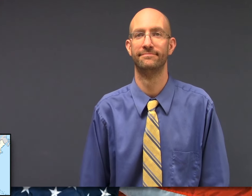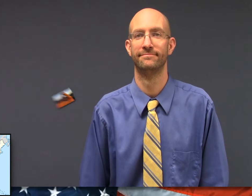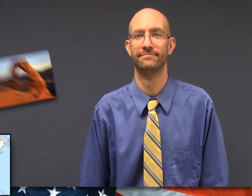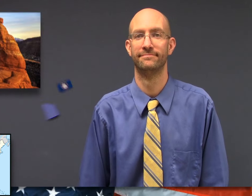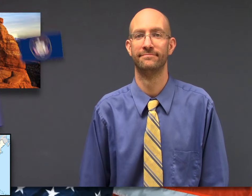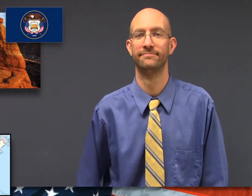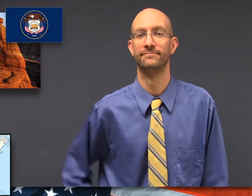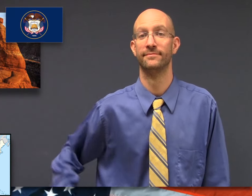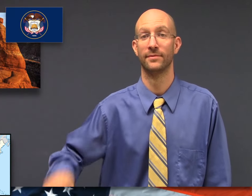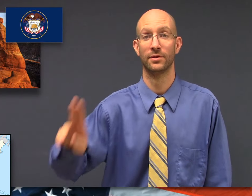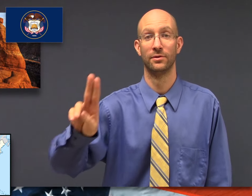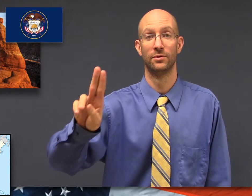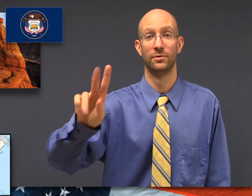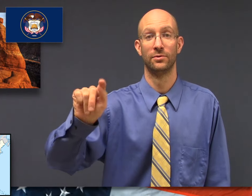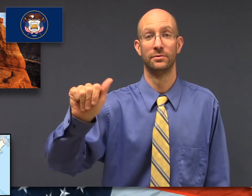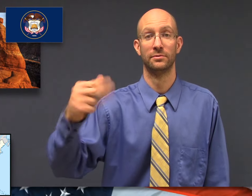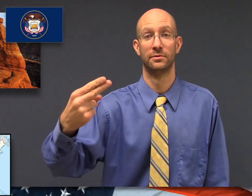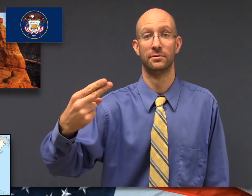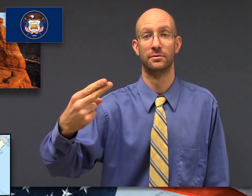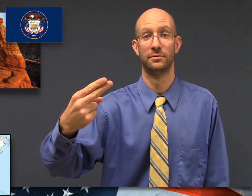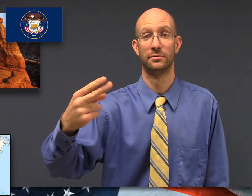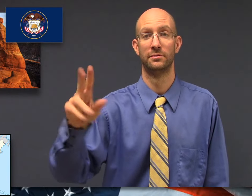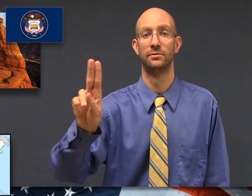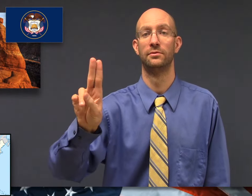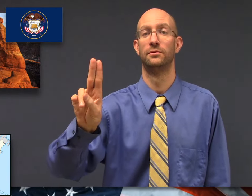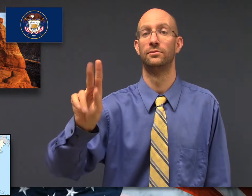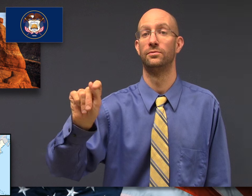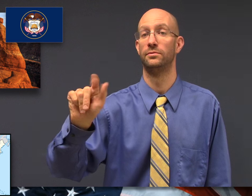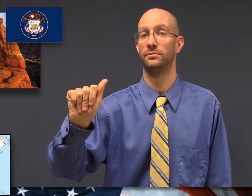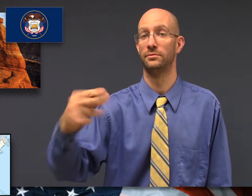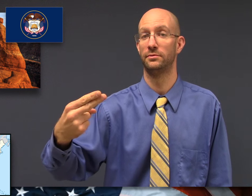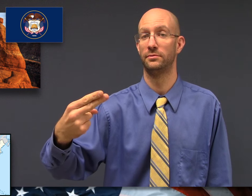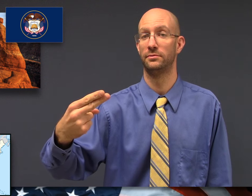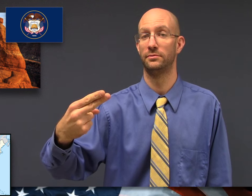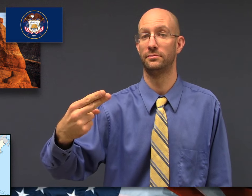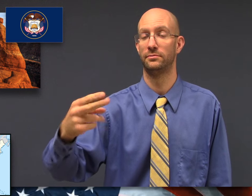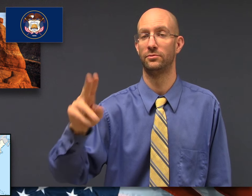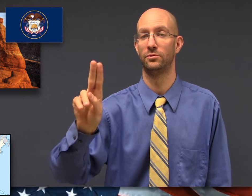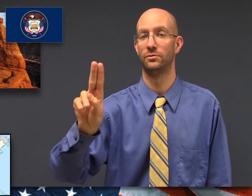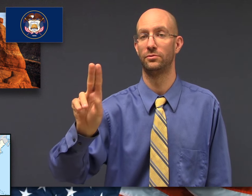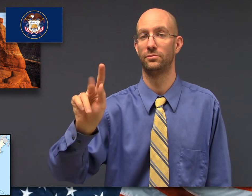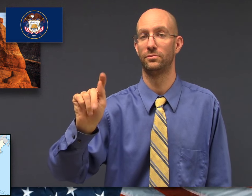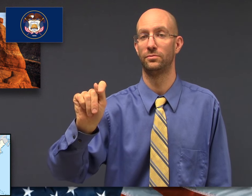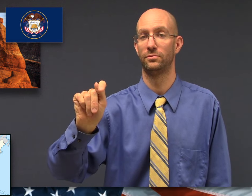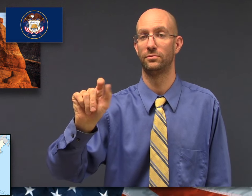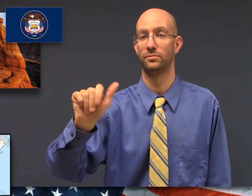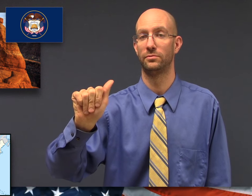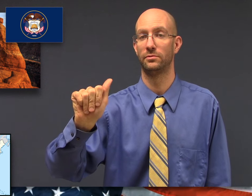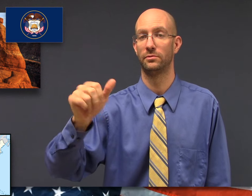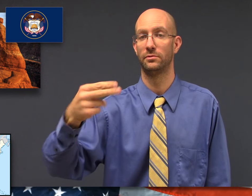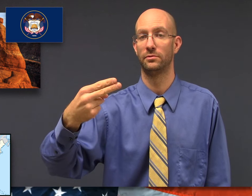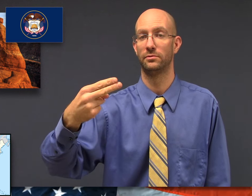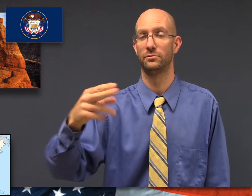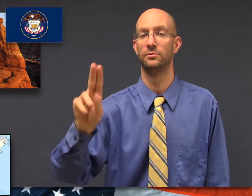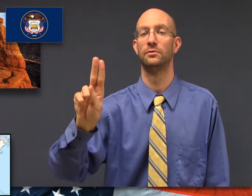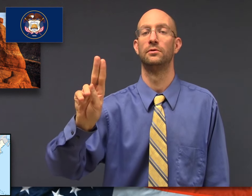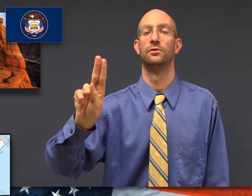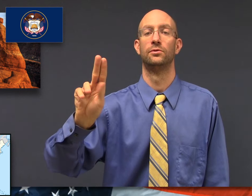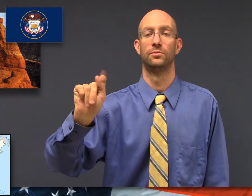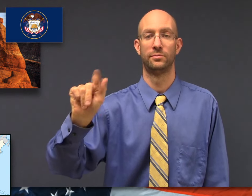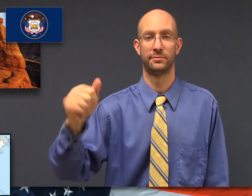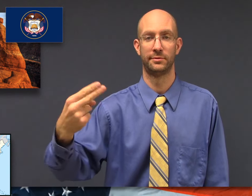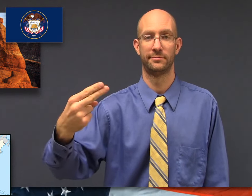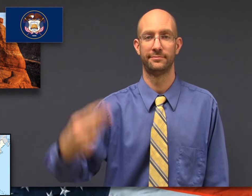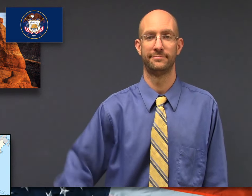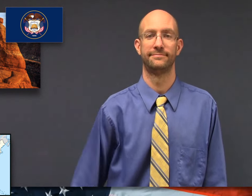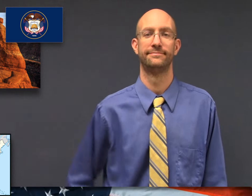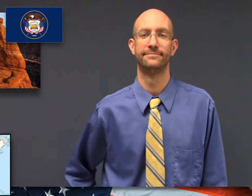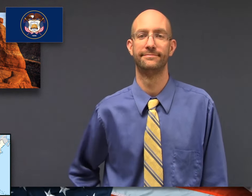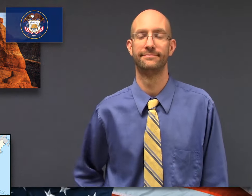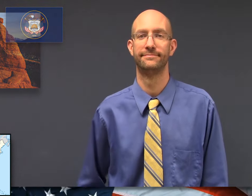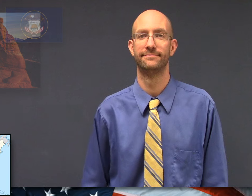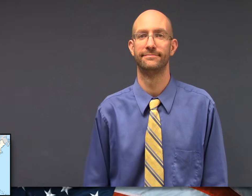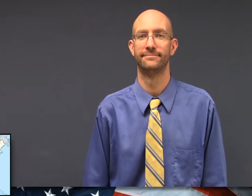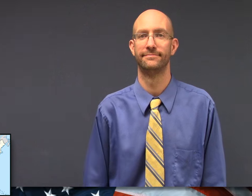fs-UTAH